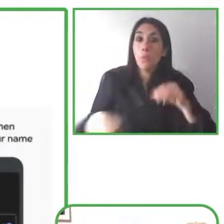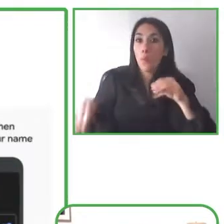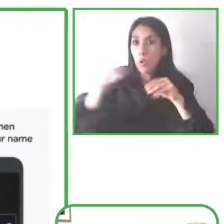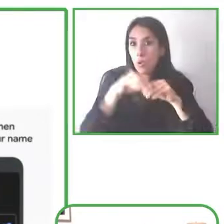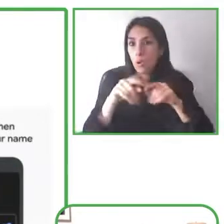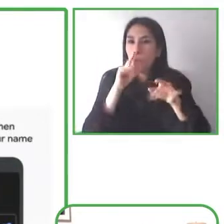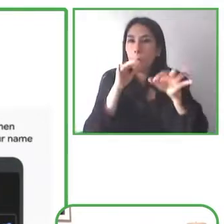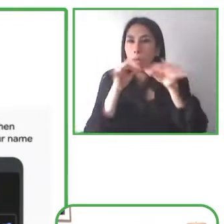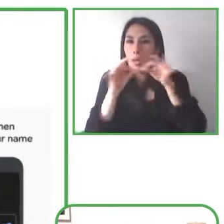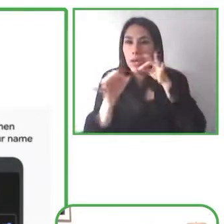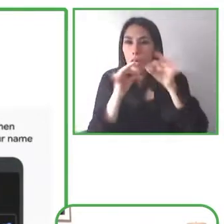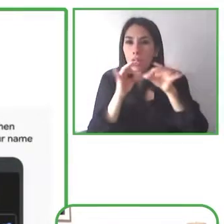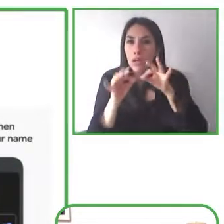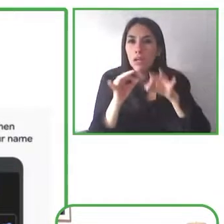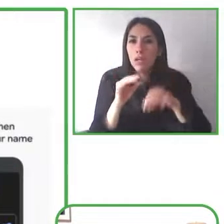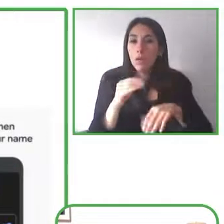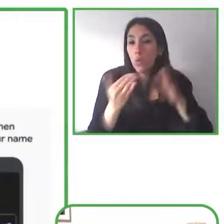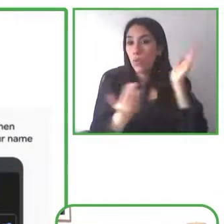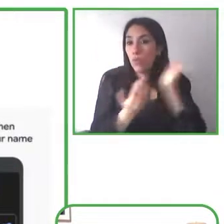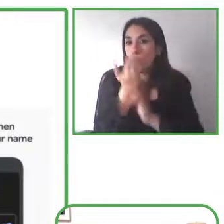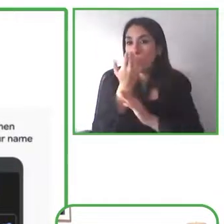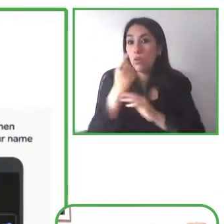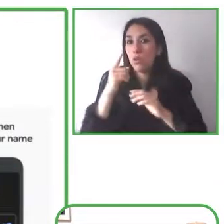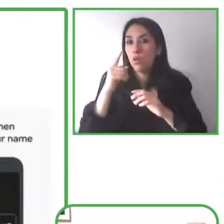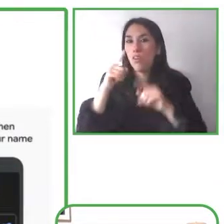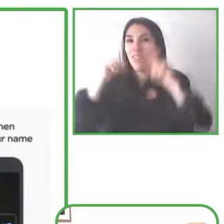notifications so using Google’s automatic speech